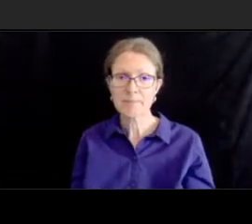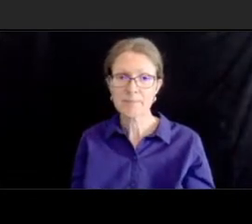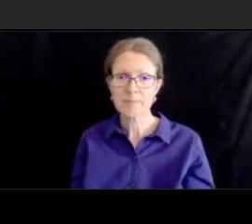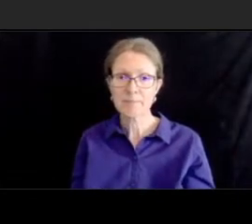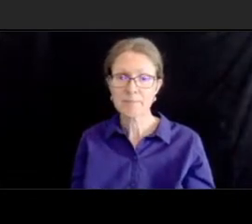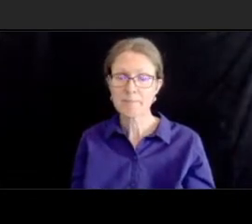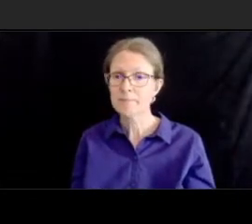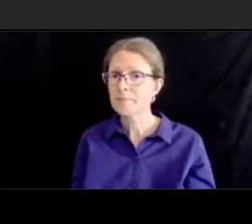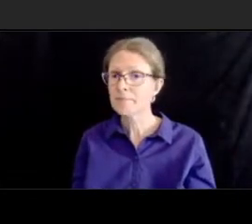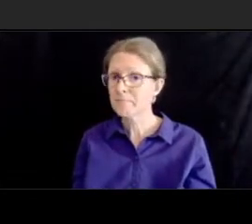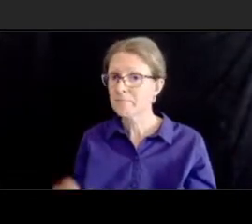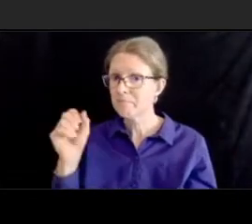let me get down to the next question